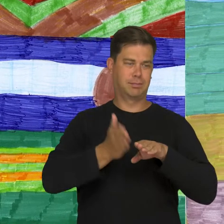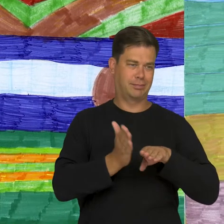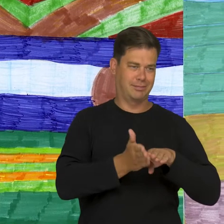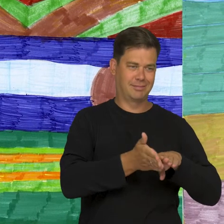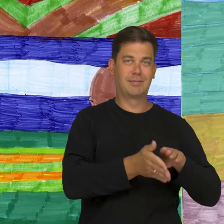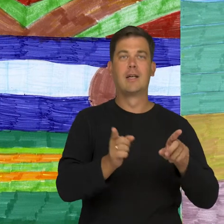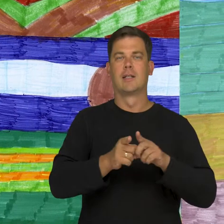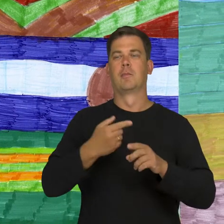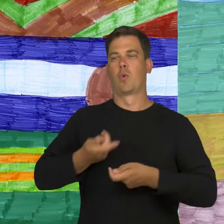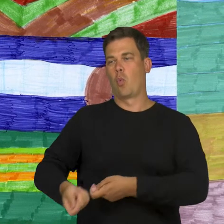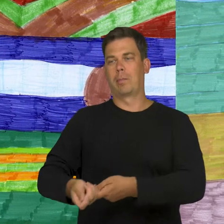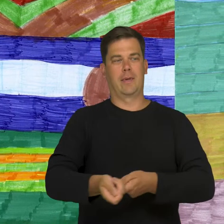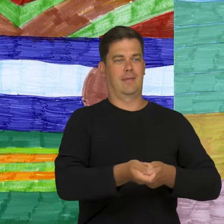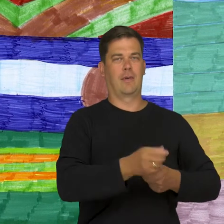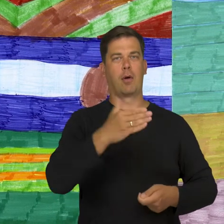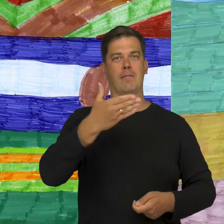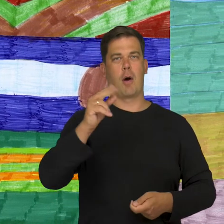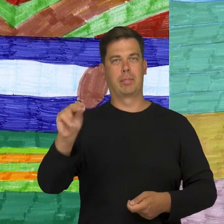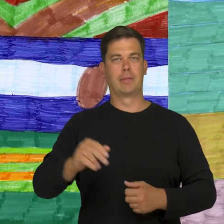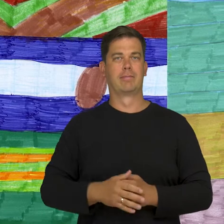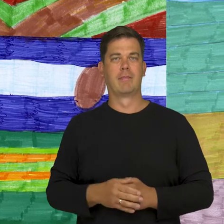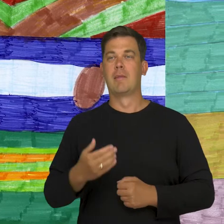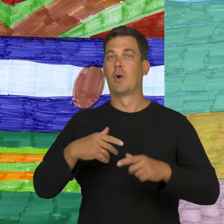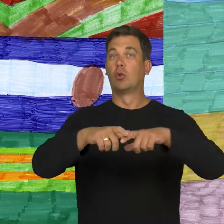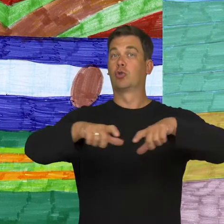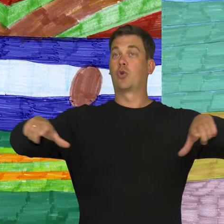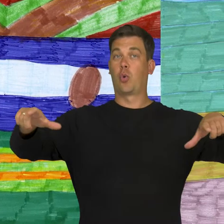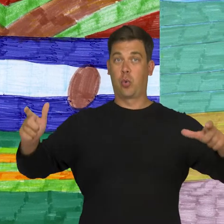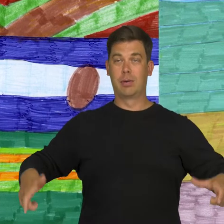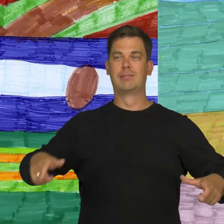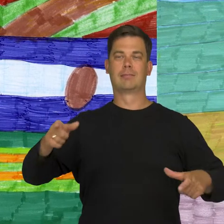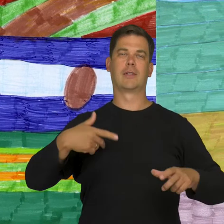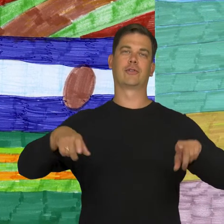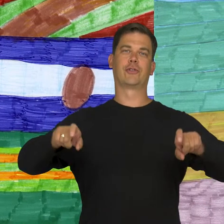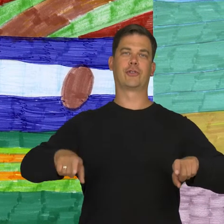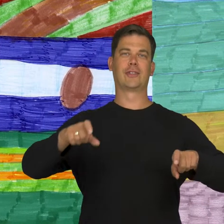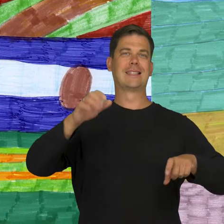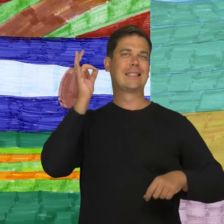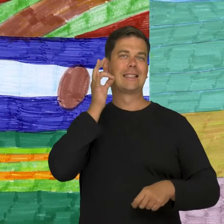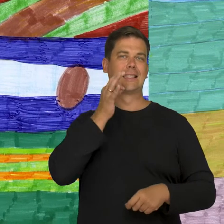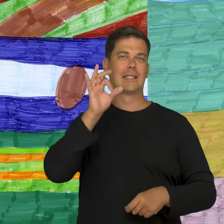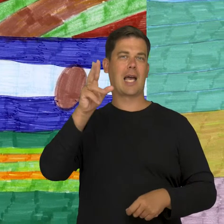and I cleaned the floor with a mop. We were sitting by the table with Skype on, eating breakfast with dinner,